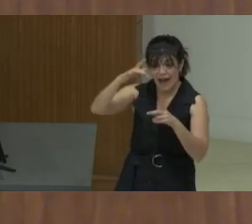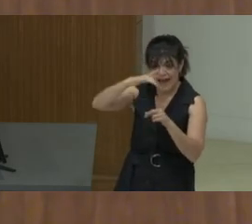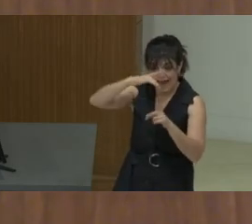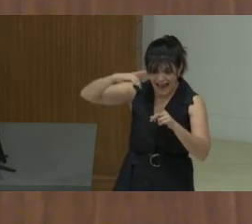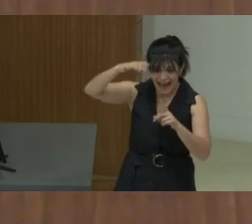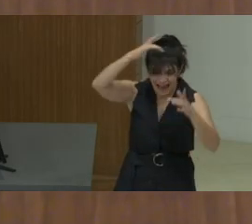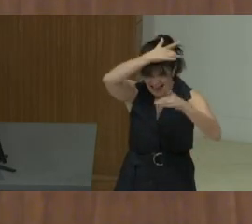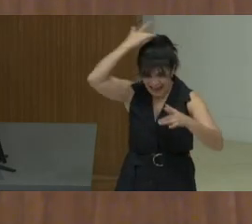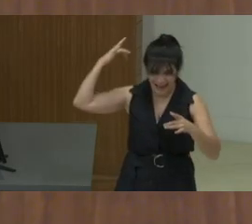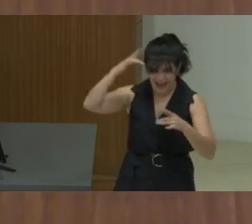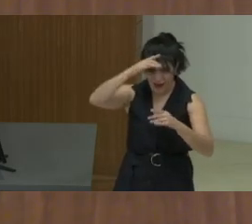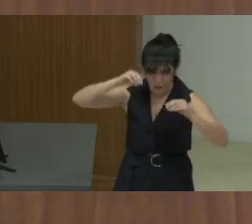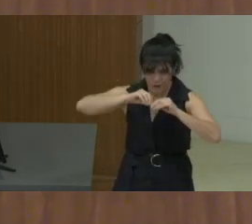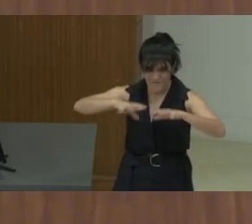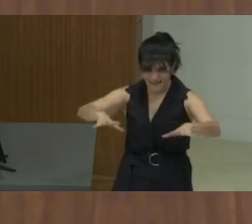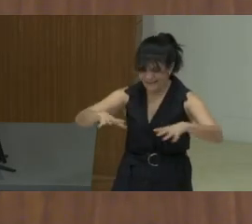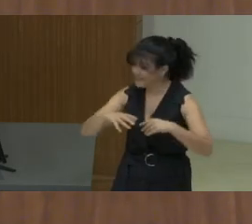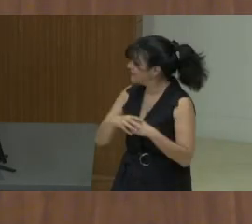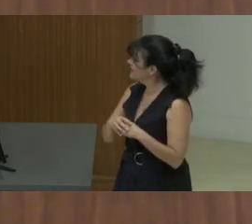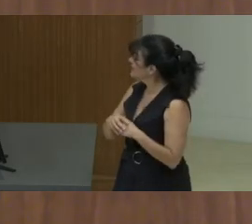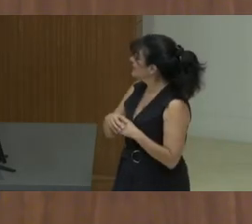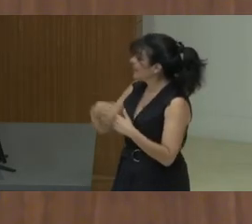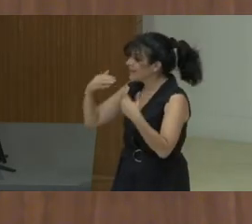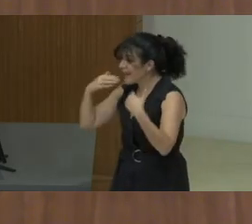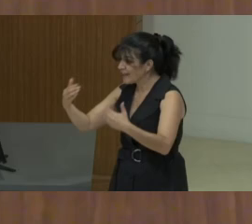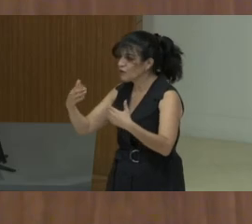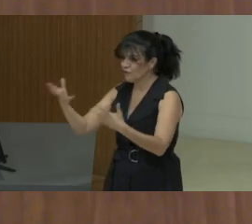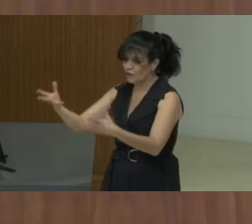So thank you so much, Nandini, for also setting us up, talking about the Halo and Foucault,